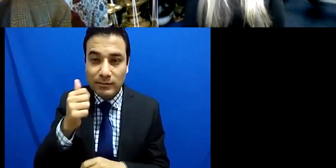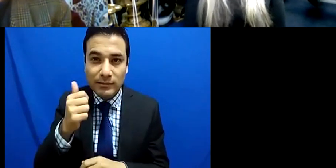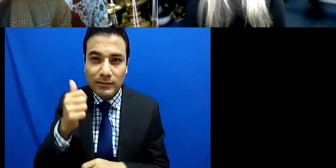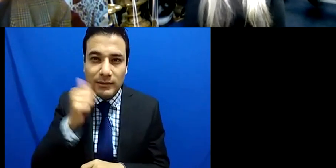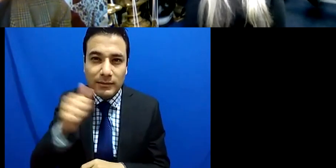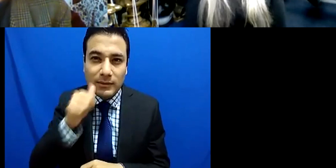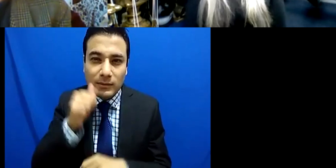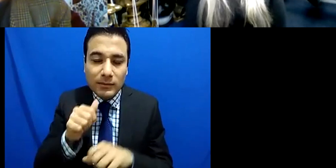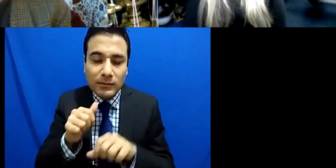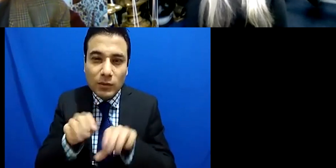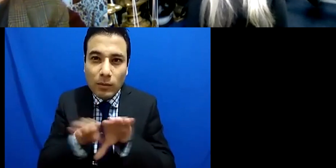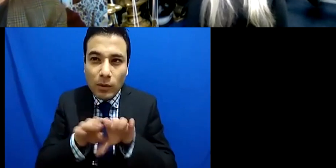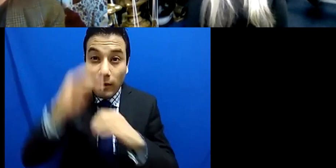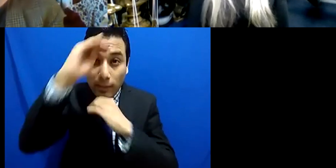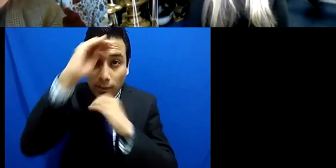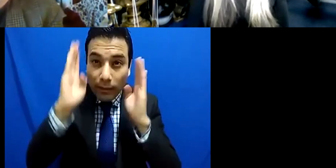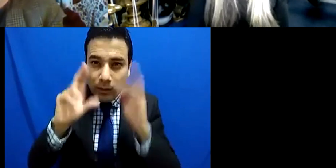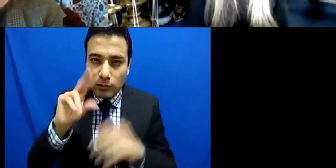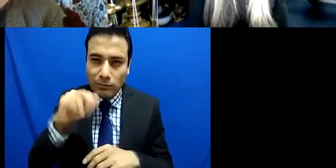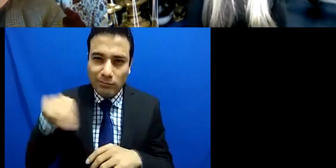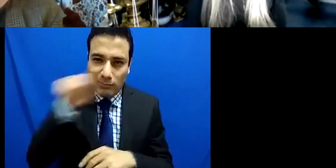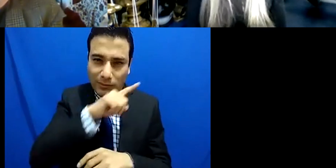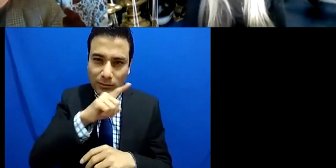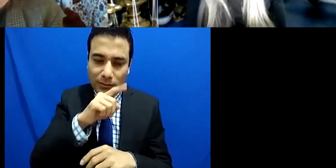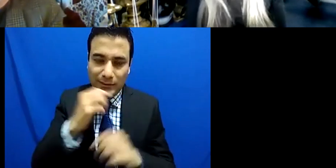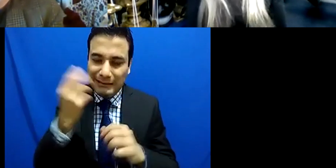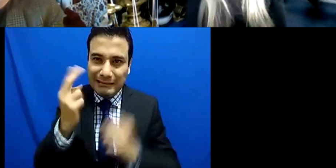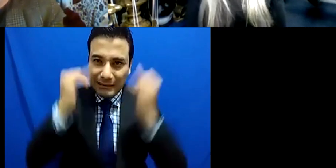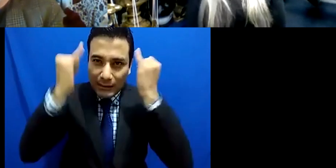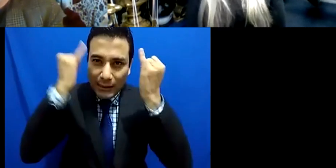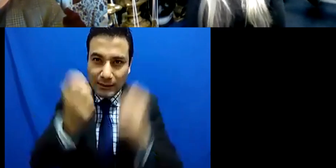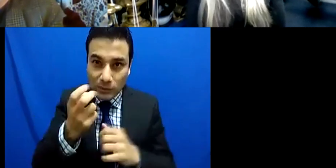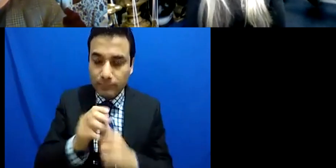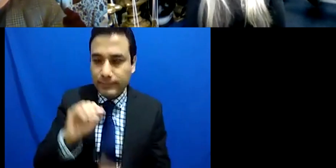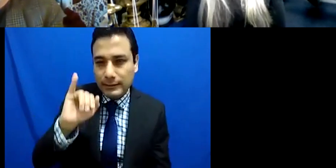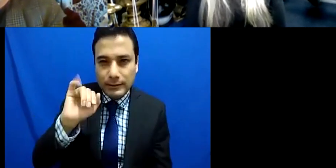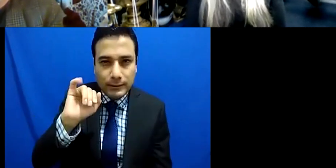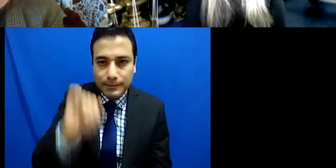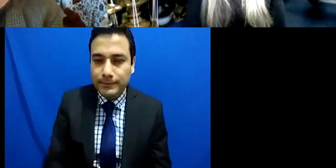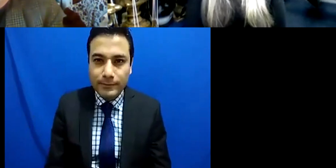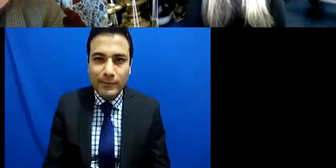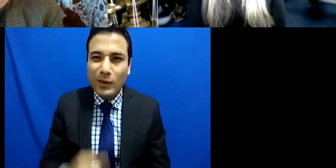Yes absolutely I mean I I've been in so many situations whereby